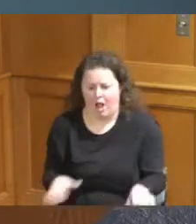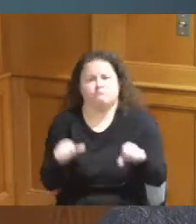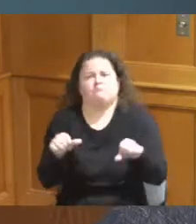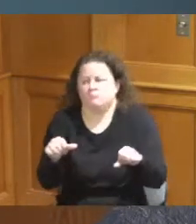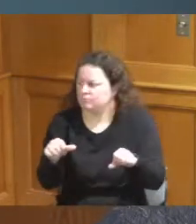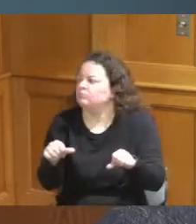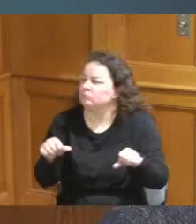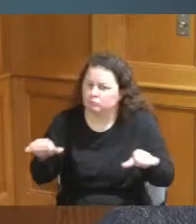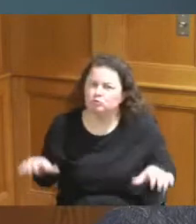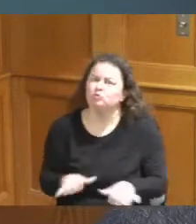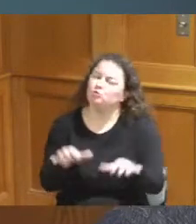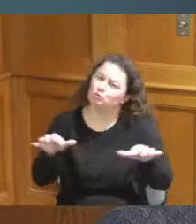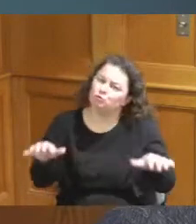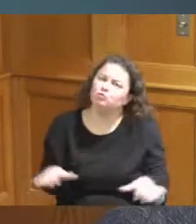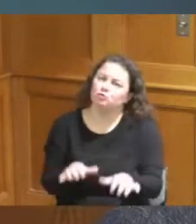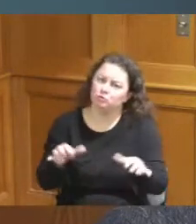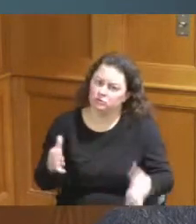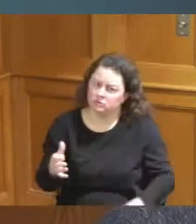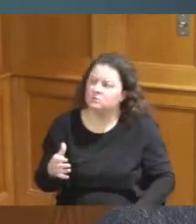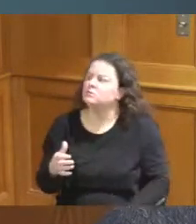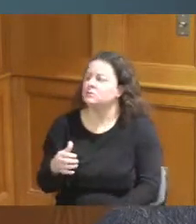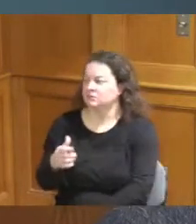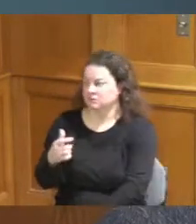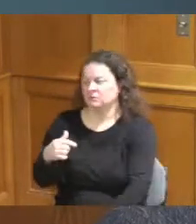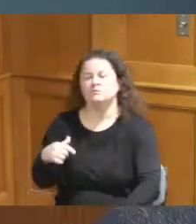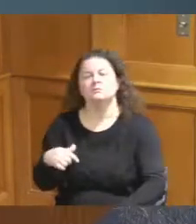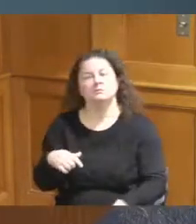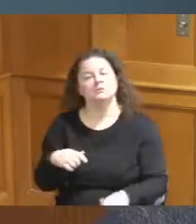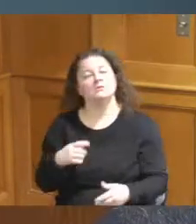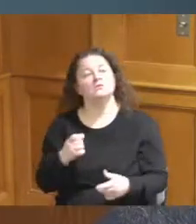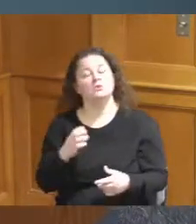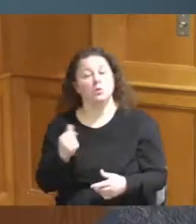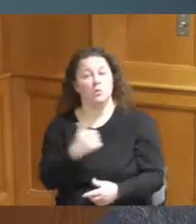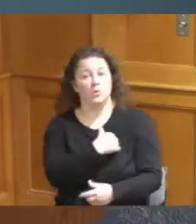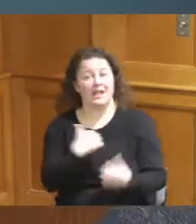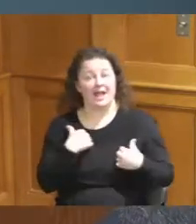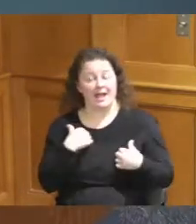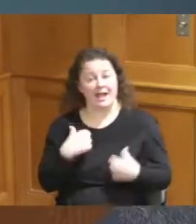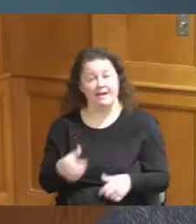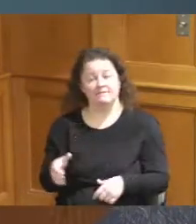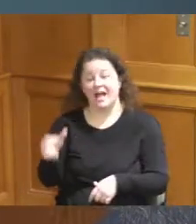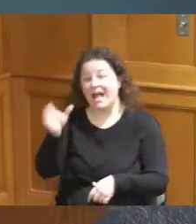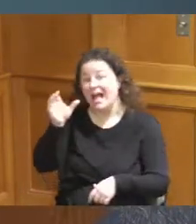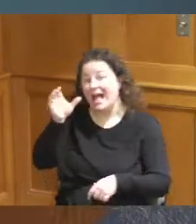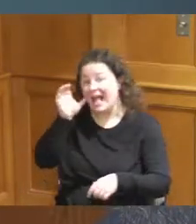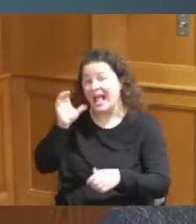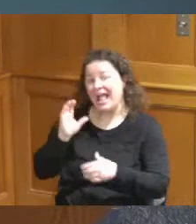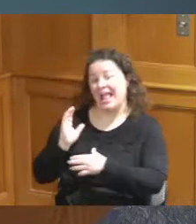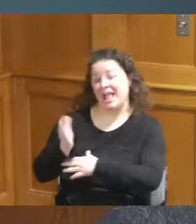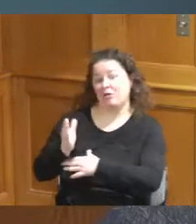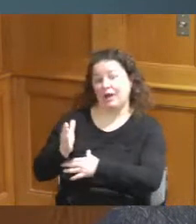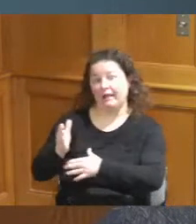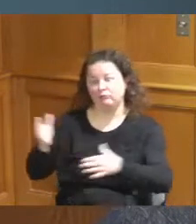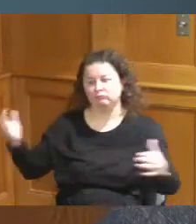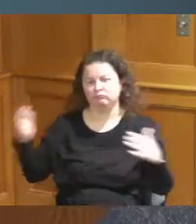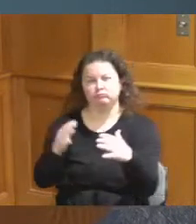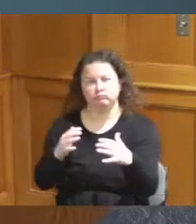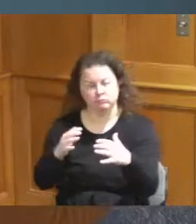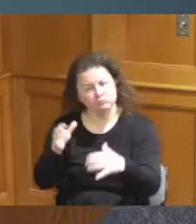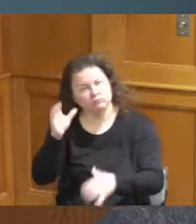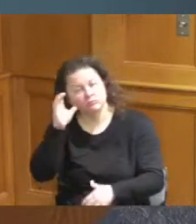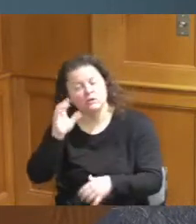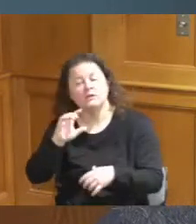we had a hearing or if you will presentation on Tuesday about the gun range the Environmental